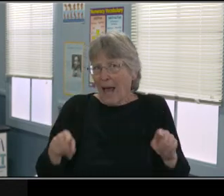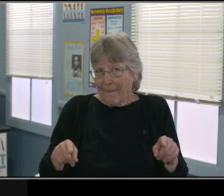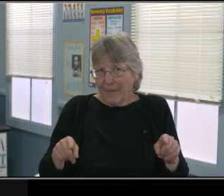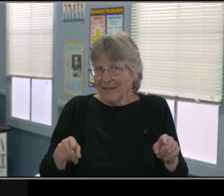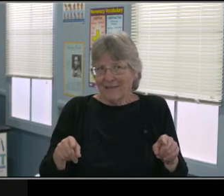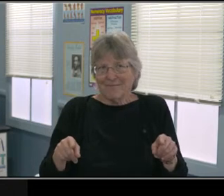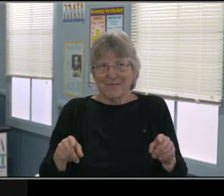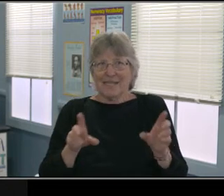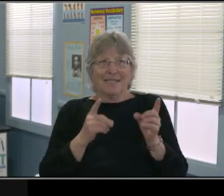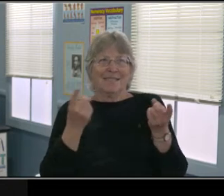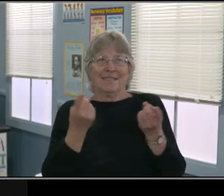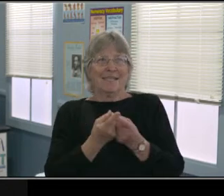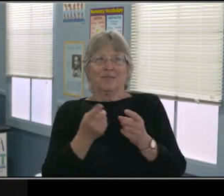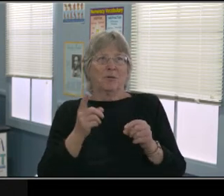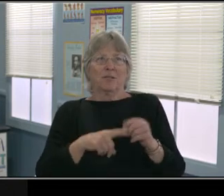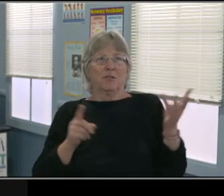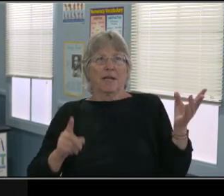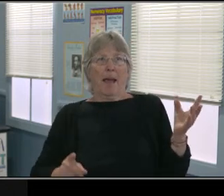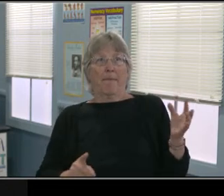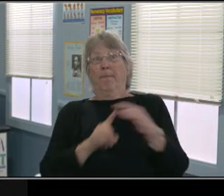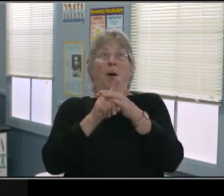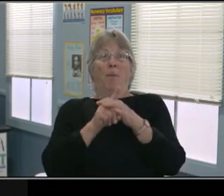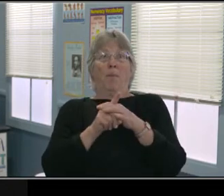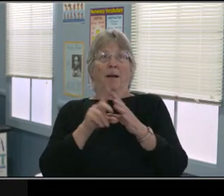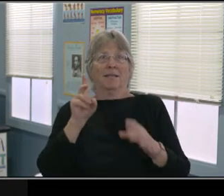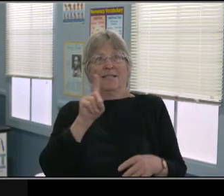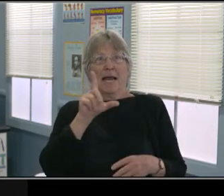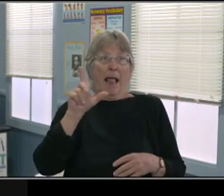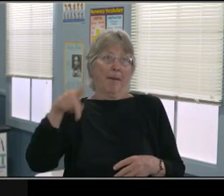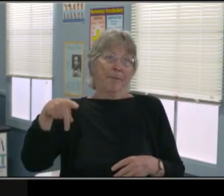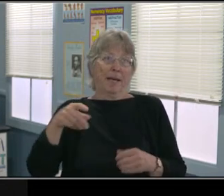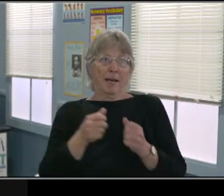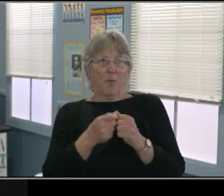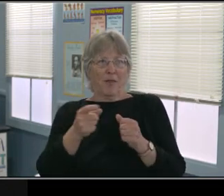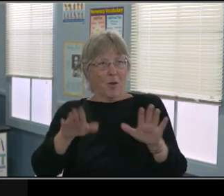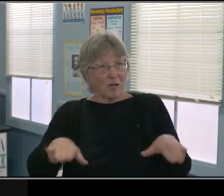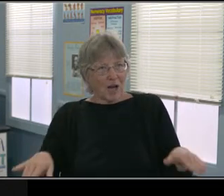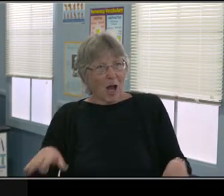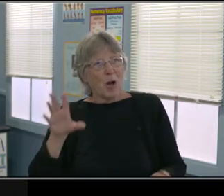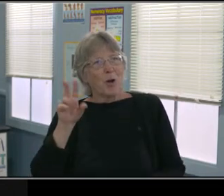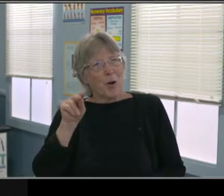at each number of each box, but then in each box, I've kind of put in the topic